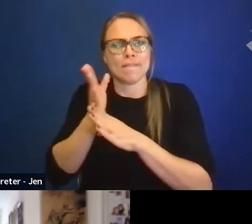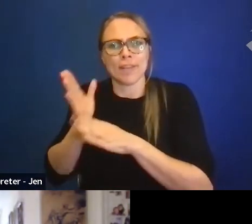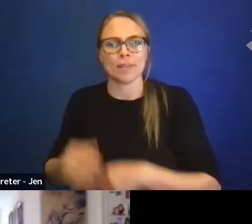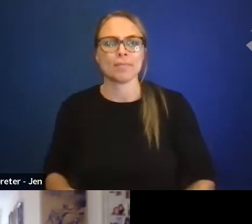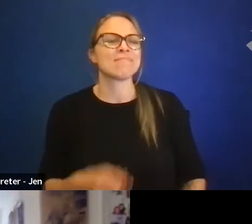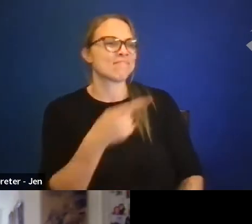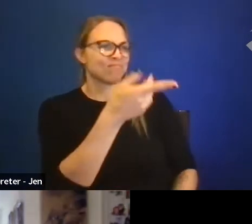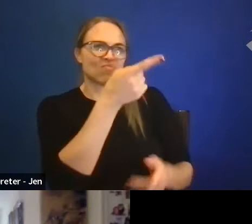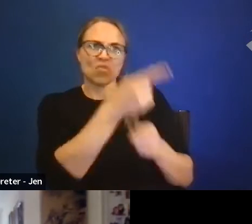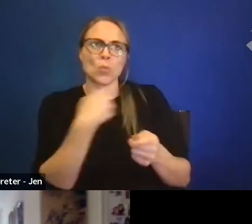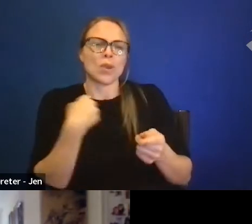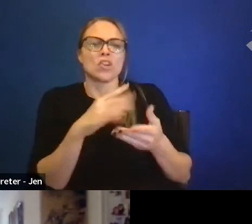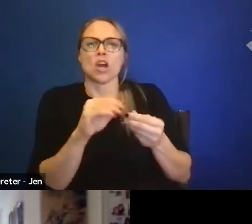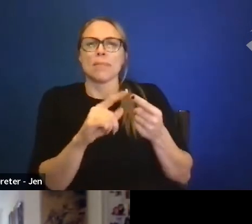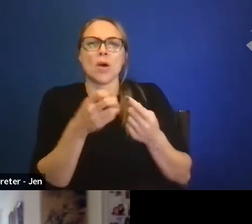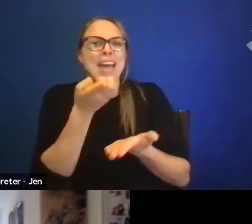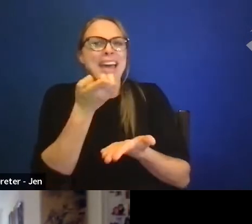into action, not just making people aware. Exactly.